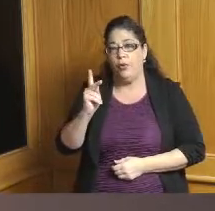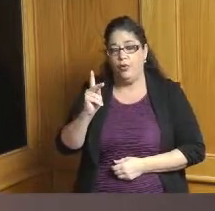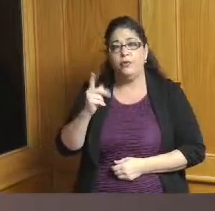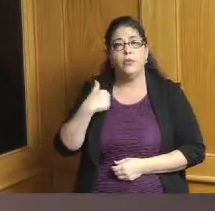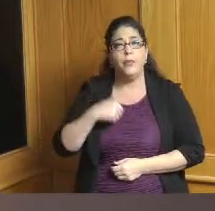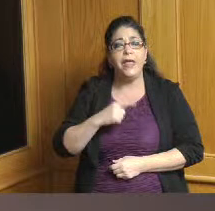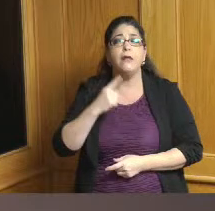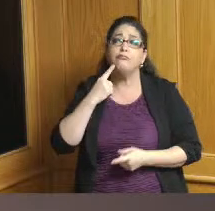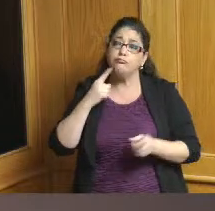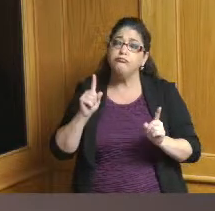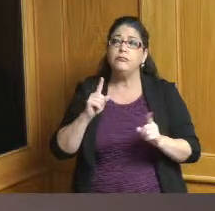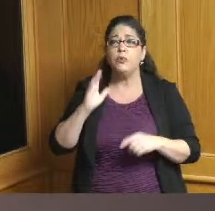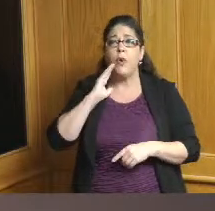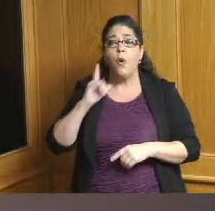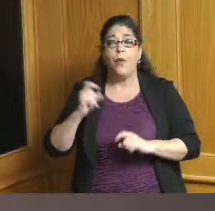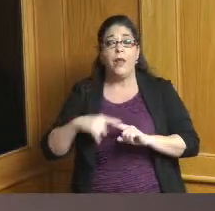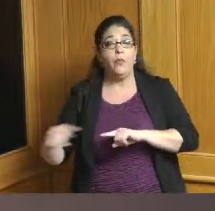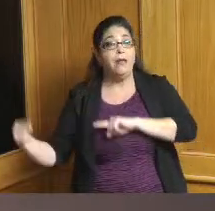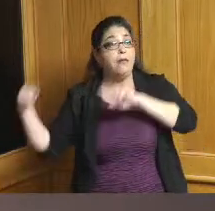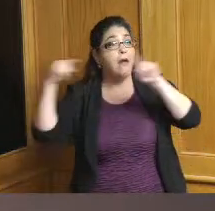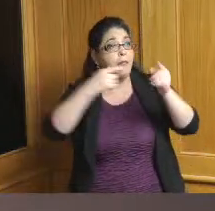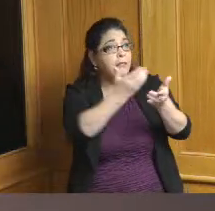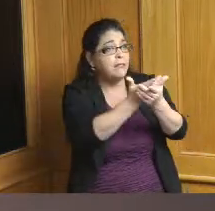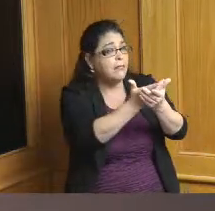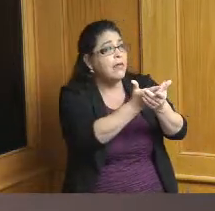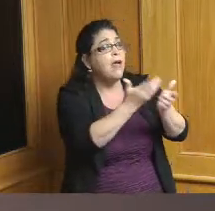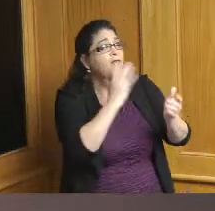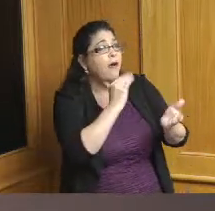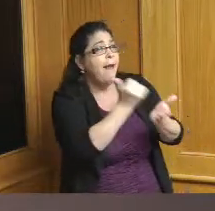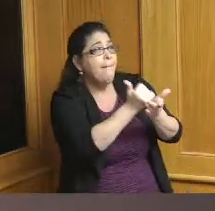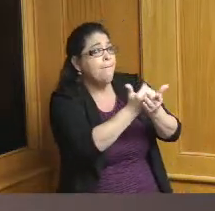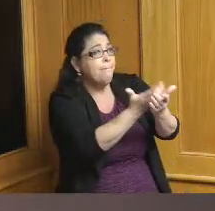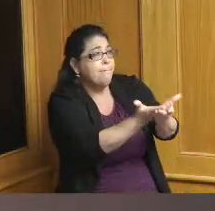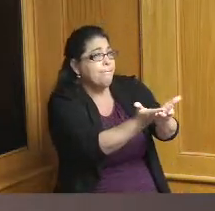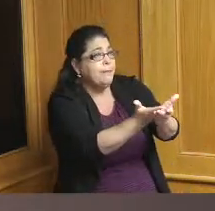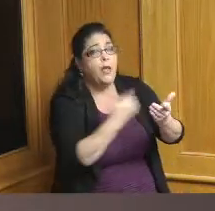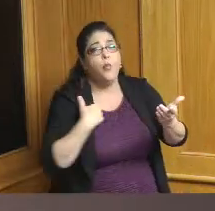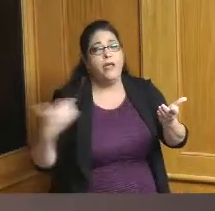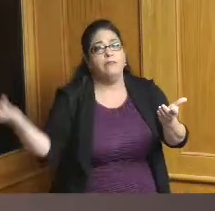is when we come to the county seeking assistance that we put our own dollars on the table as well